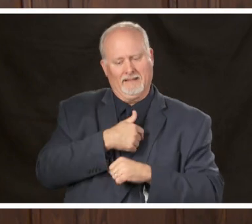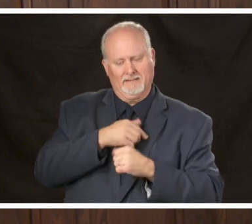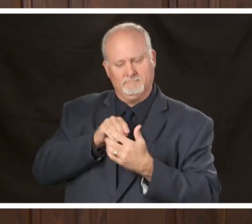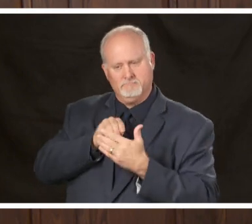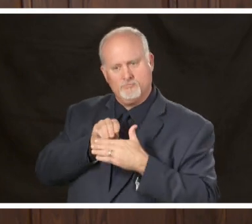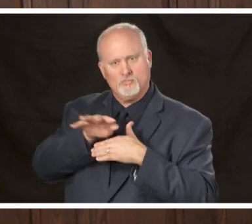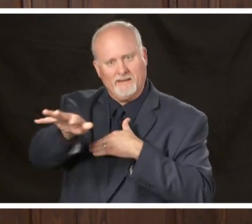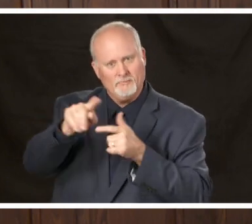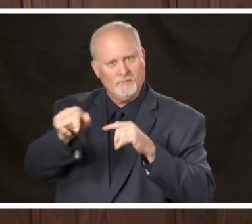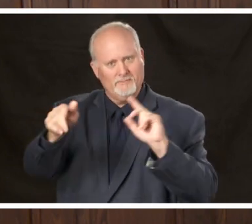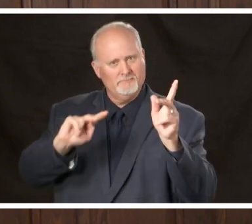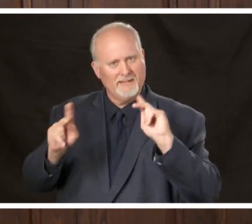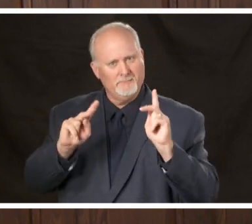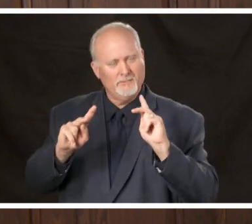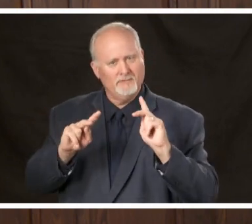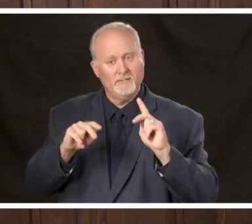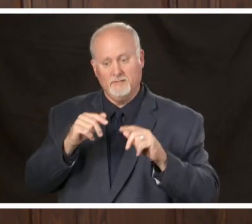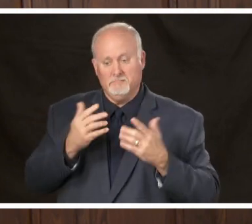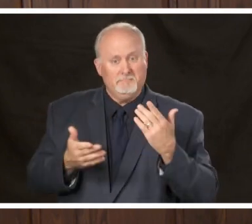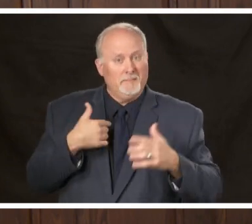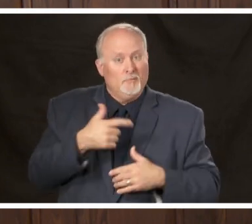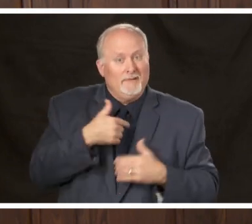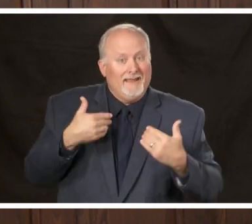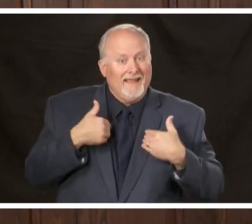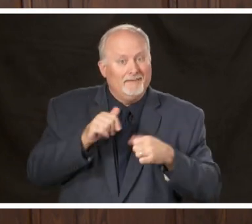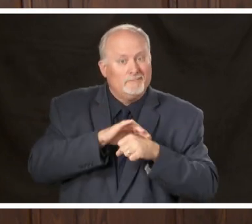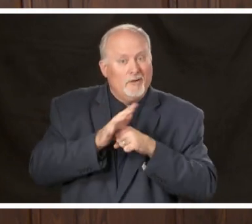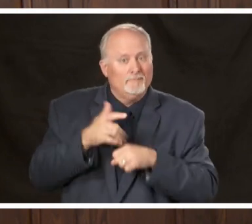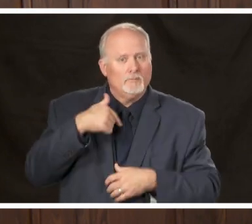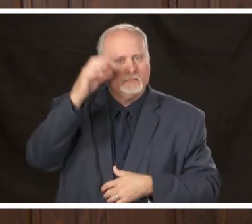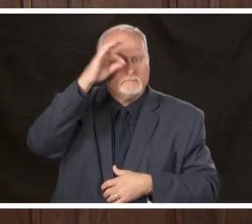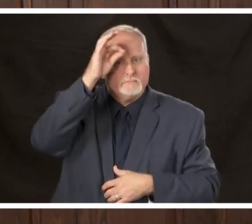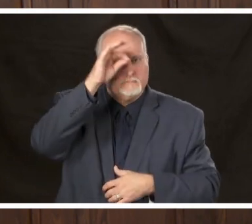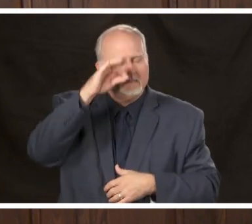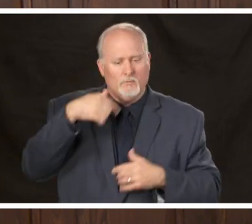other people because we could have COVID-19 and have no symptoms whatsoever